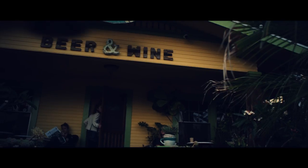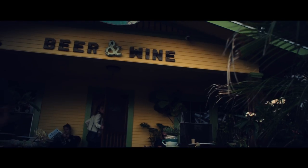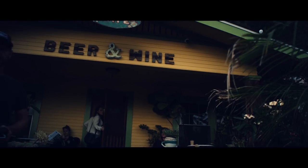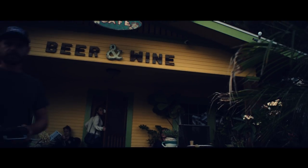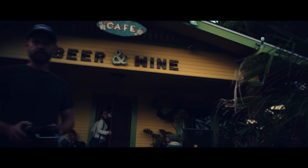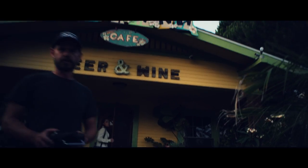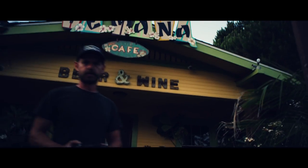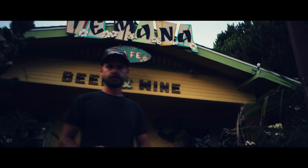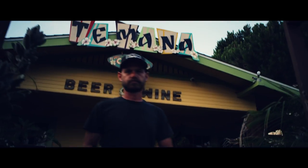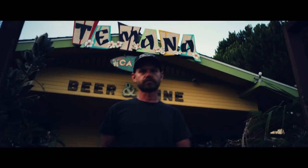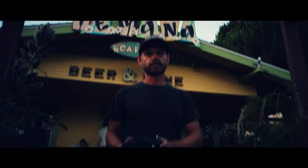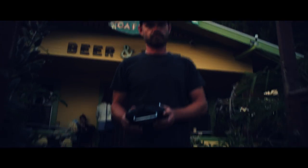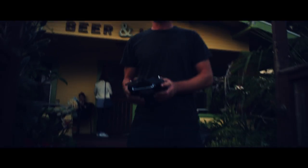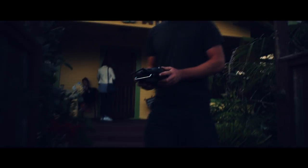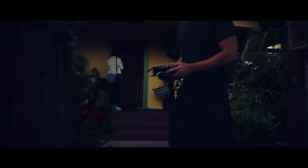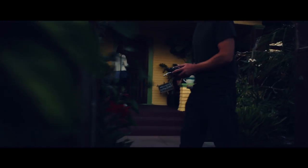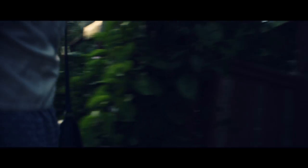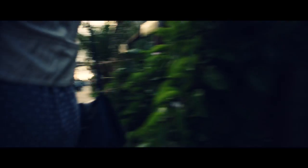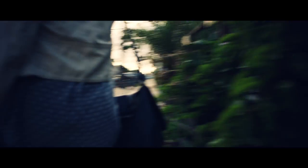(Crew talking) - Reset, hold on. Hold for Shaan.